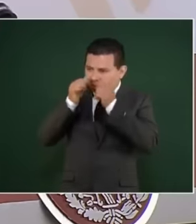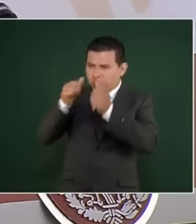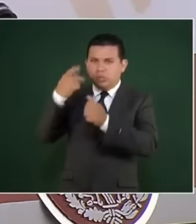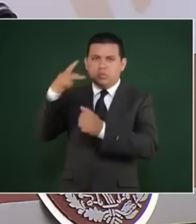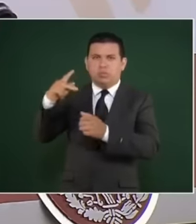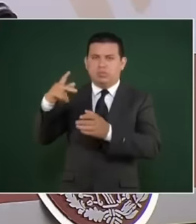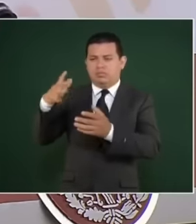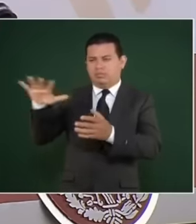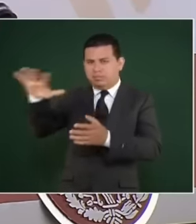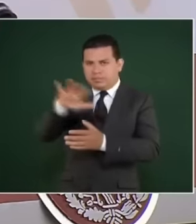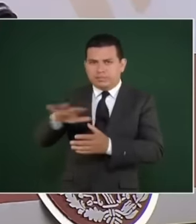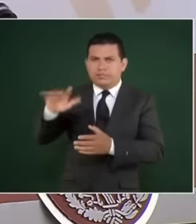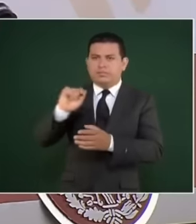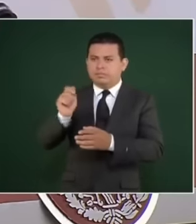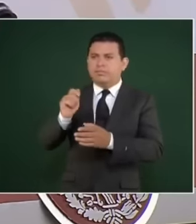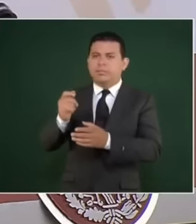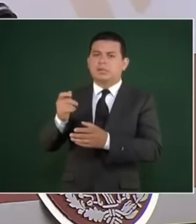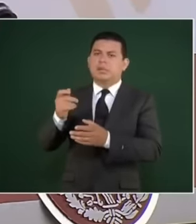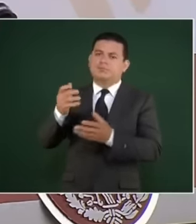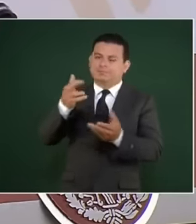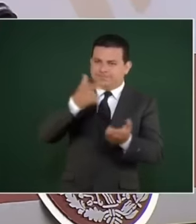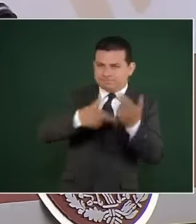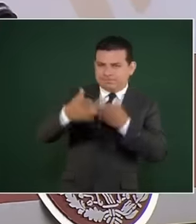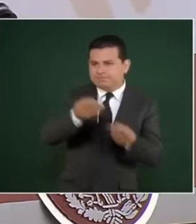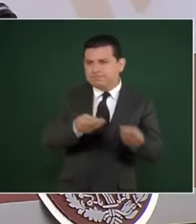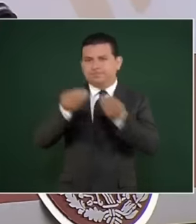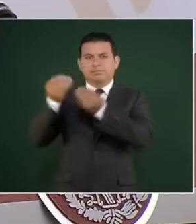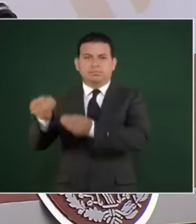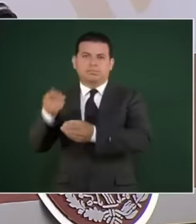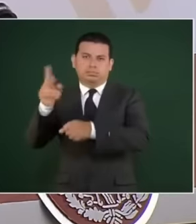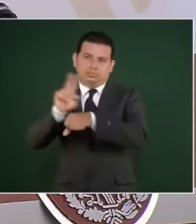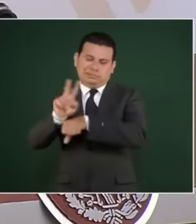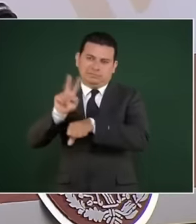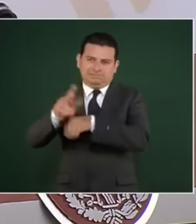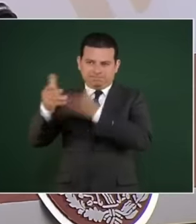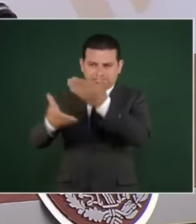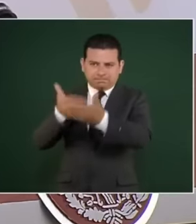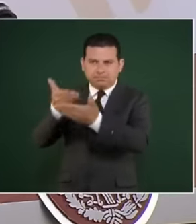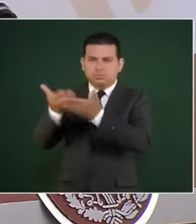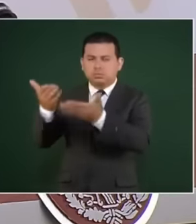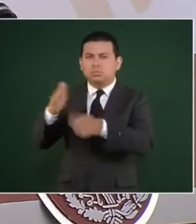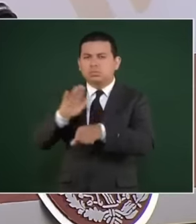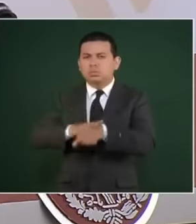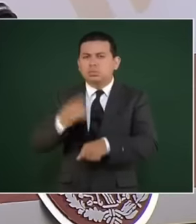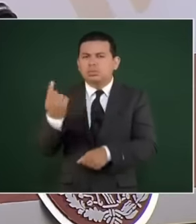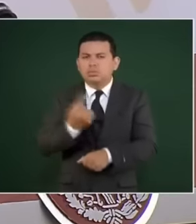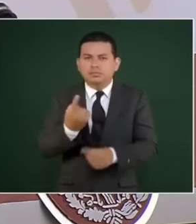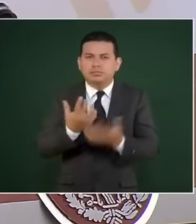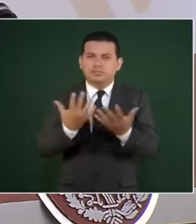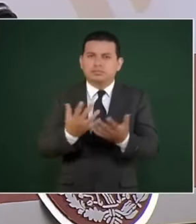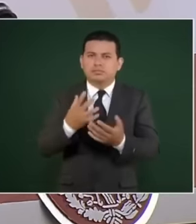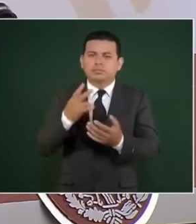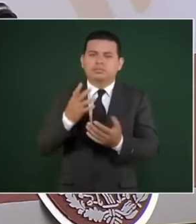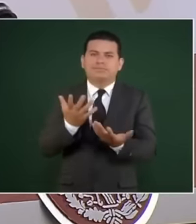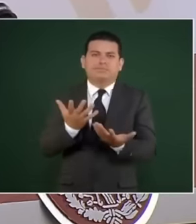sending Venezuelans back to their country because it is really very difficult, we cannot handle these